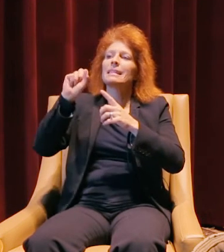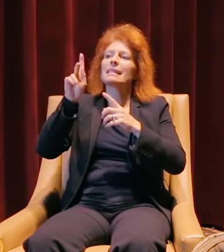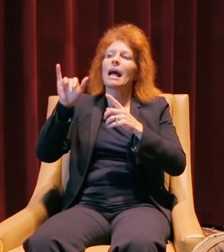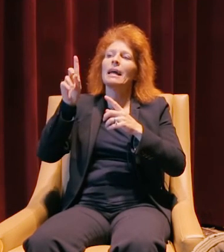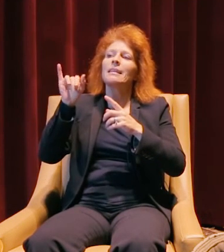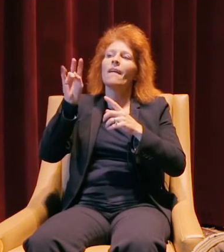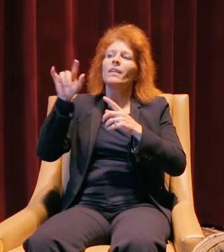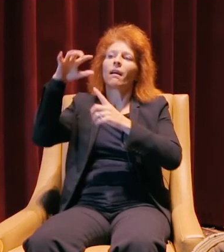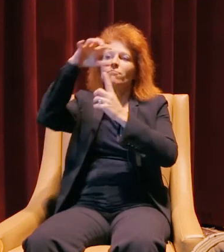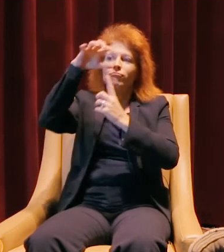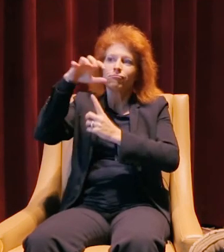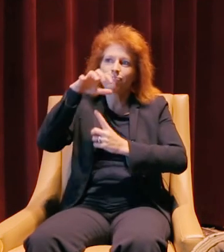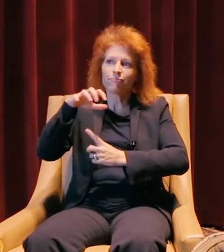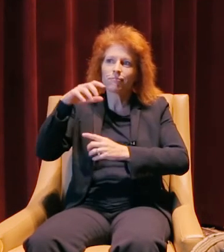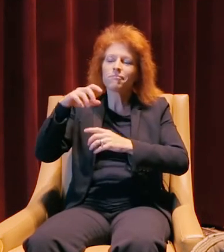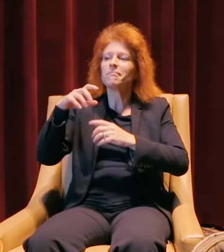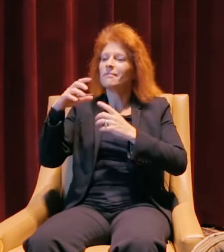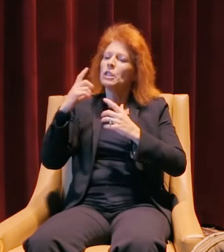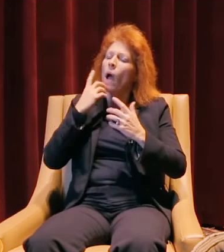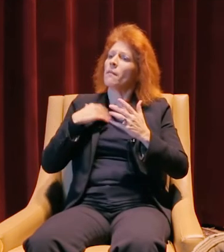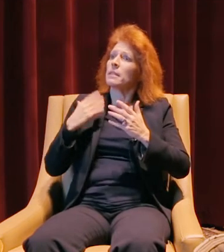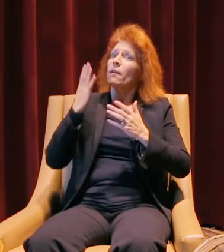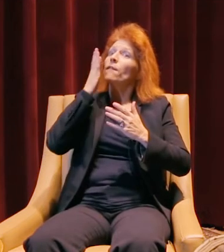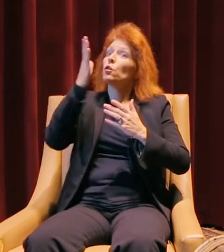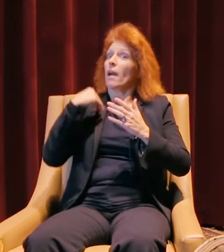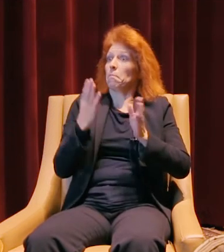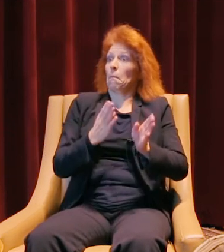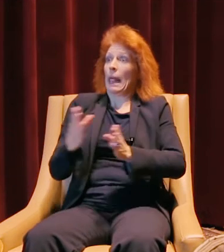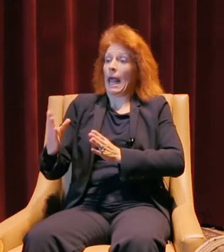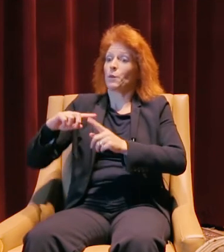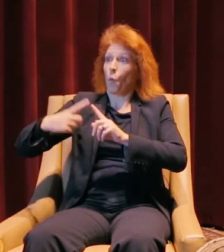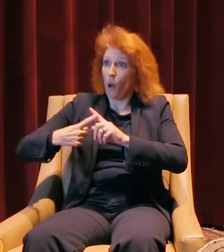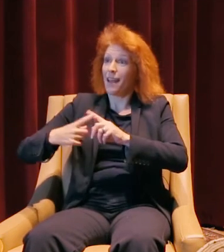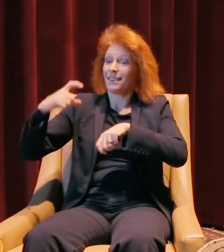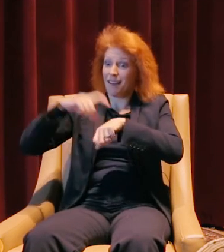I've got a lot of plans for enjoying some free time when I have some, and things slow down a little bit,